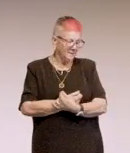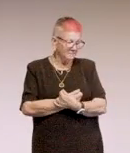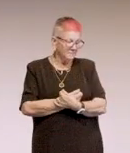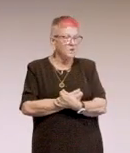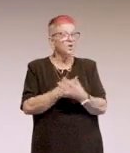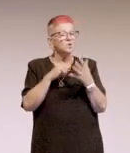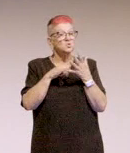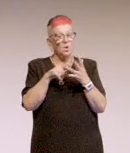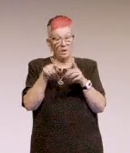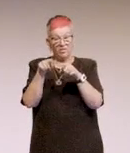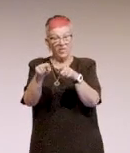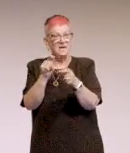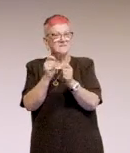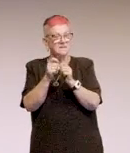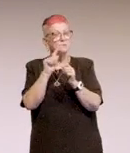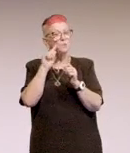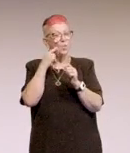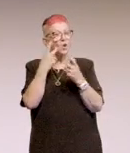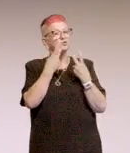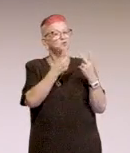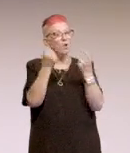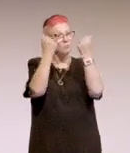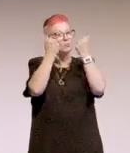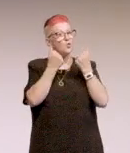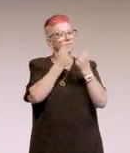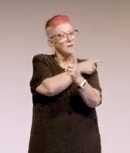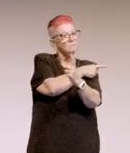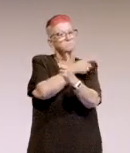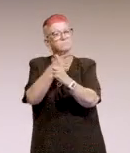And the testers add evidence to the story. And yeah, I do the final check.